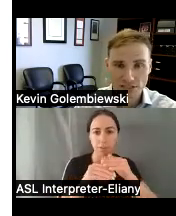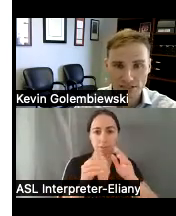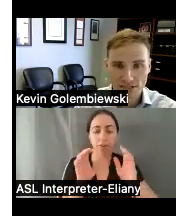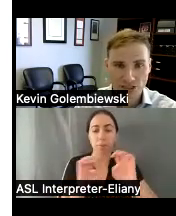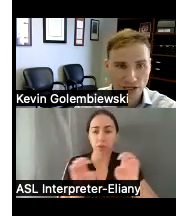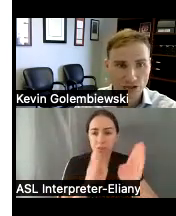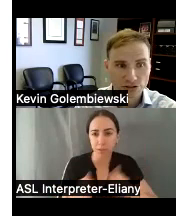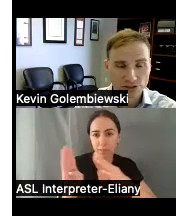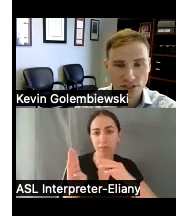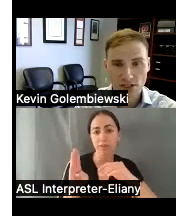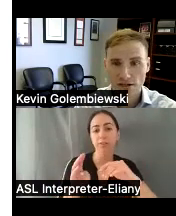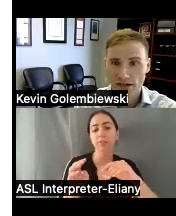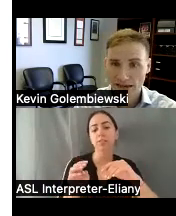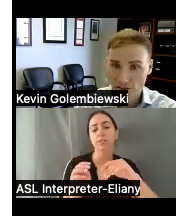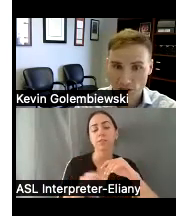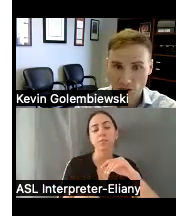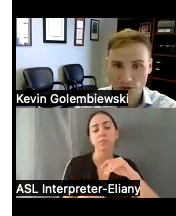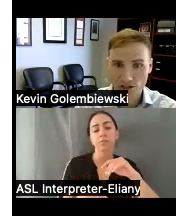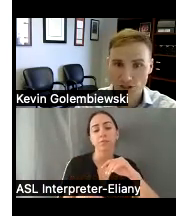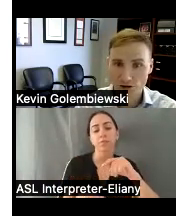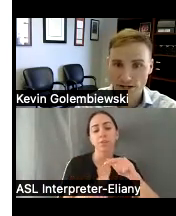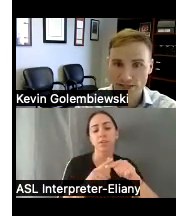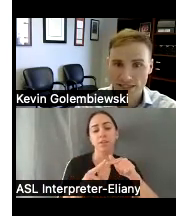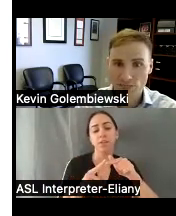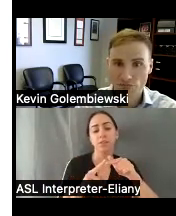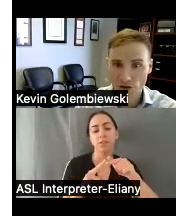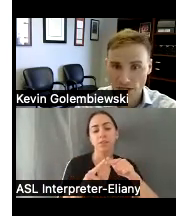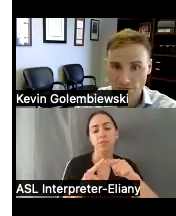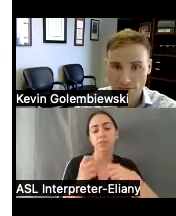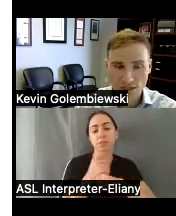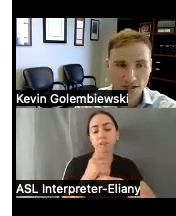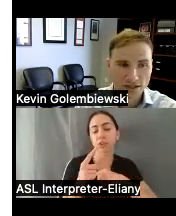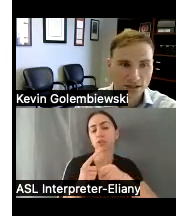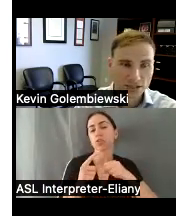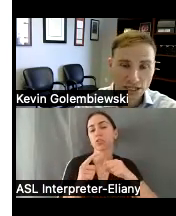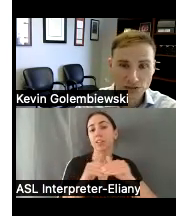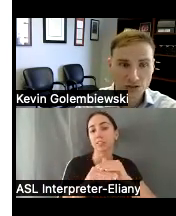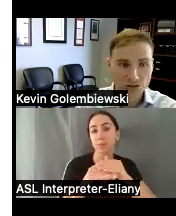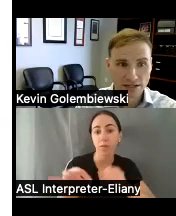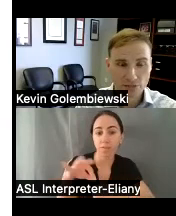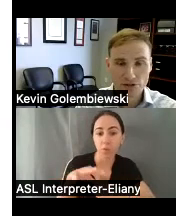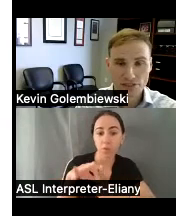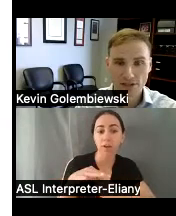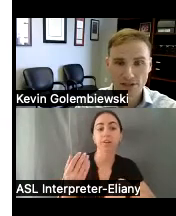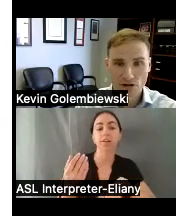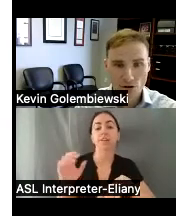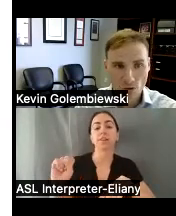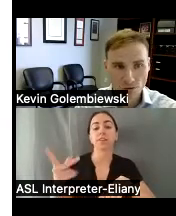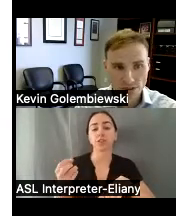services and shelters and also ensuring accessible voting shelters and emergency planning are course